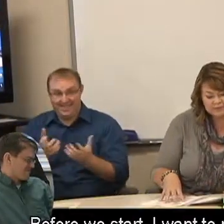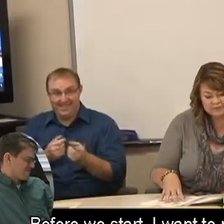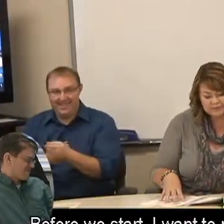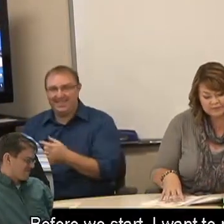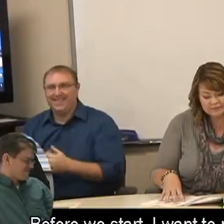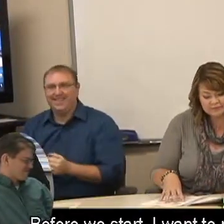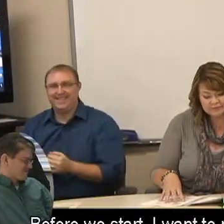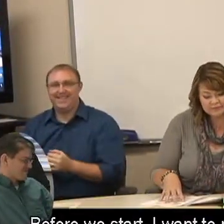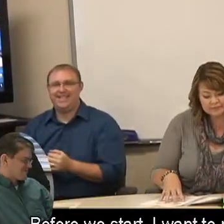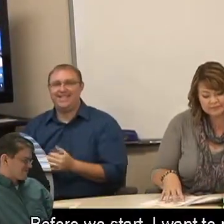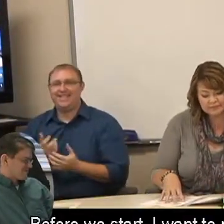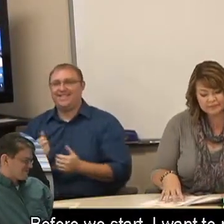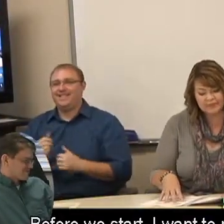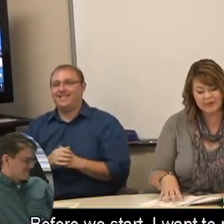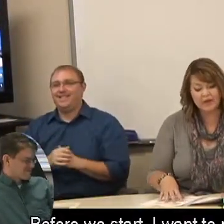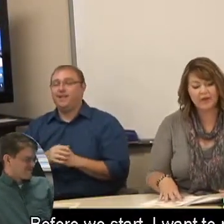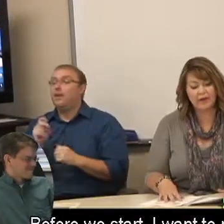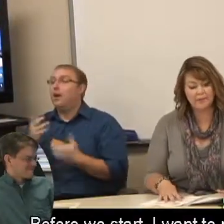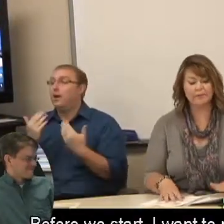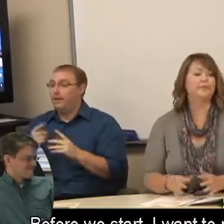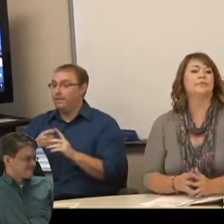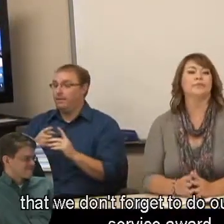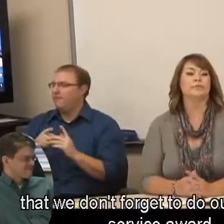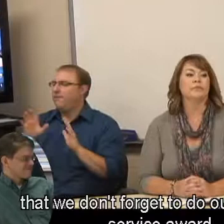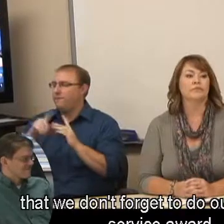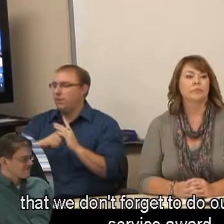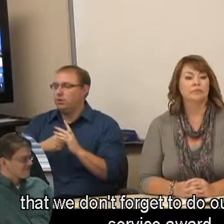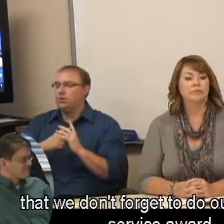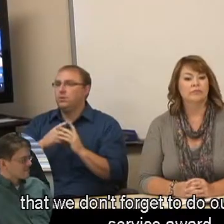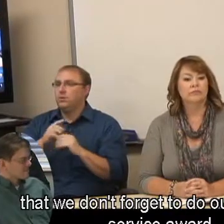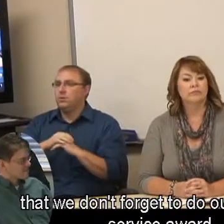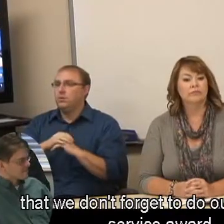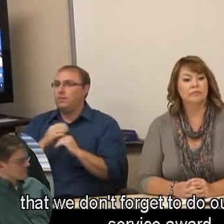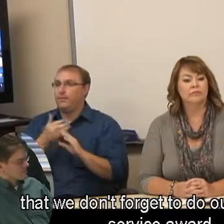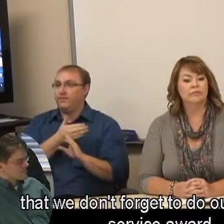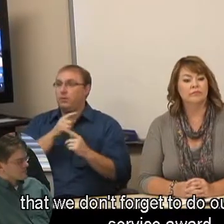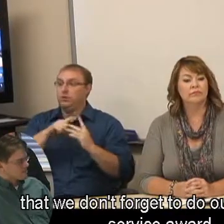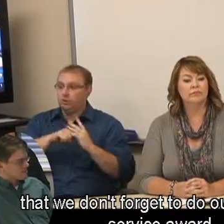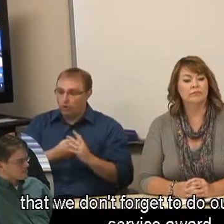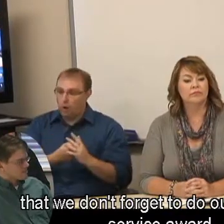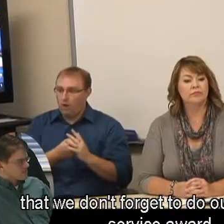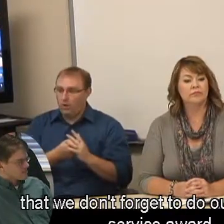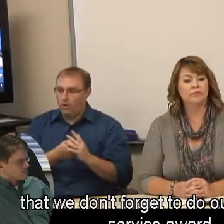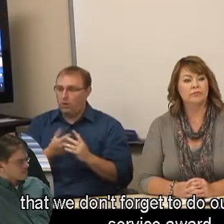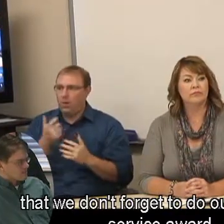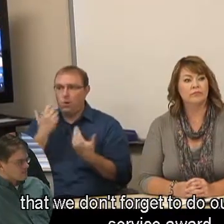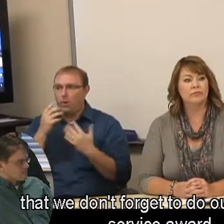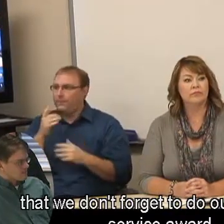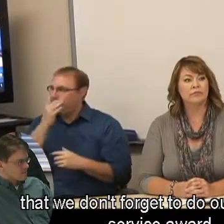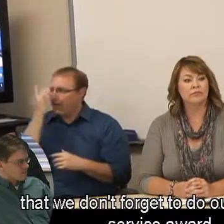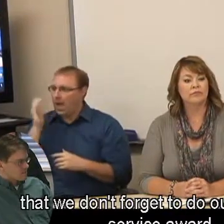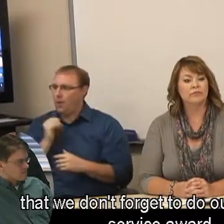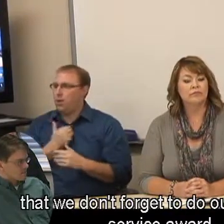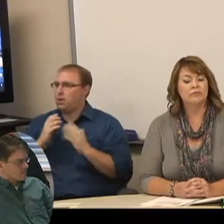Before we start, I want to make sure that we don't forget to do our customer service award.